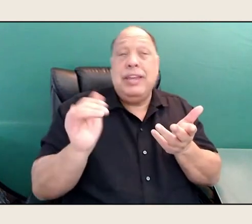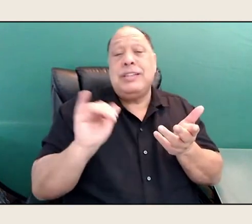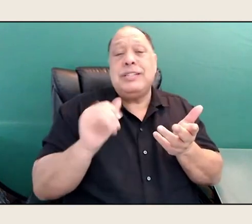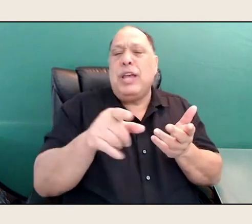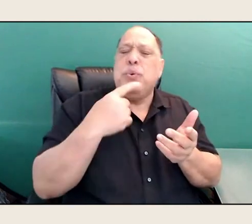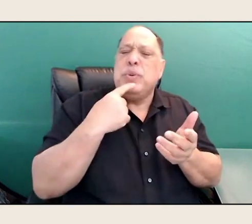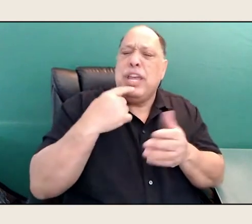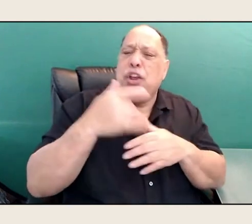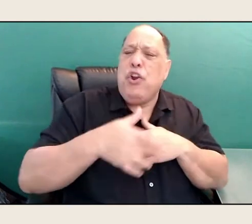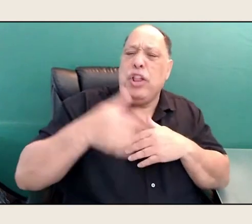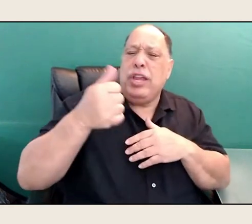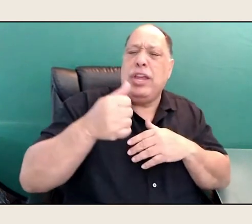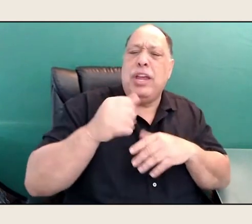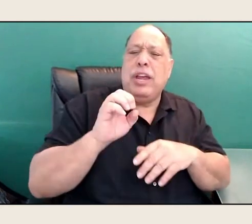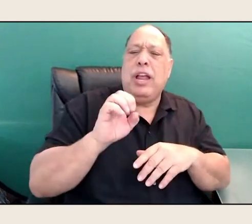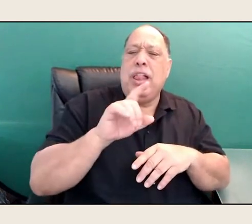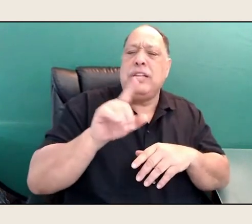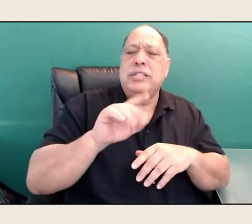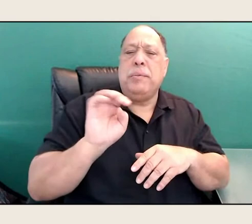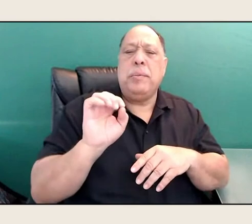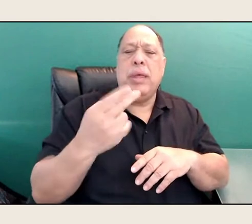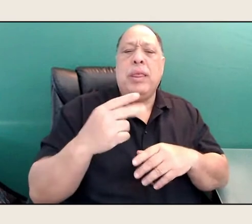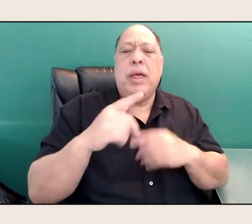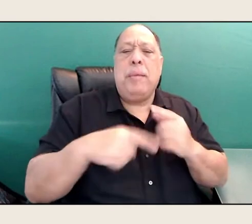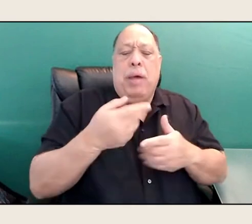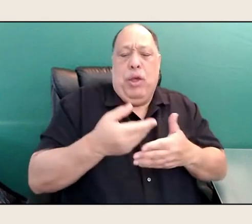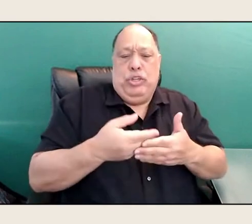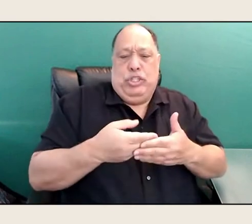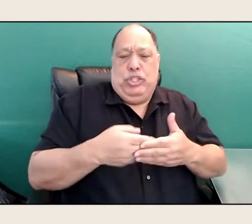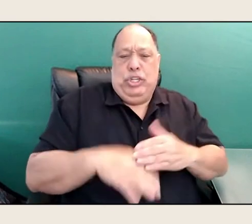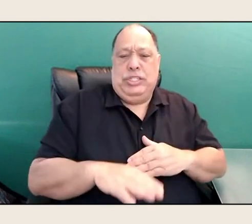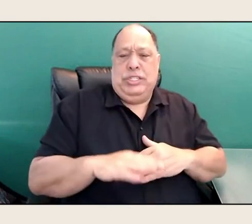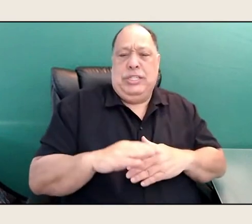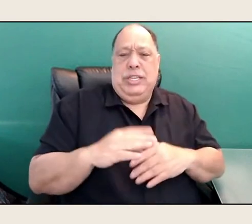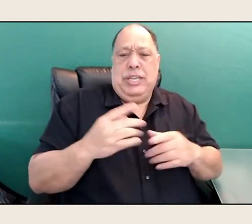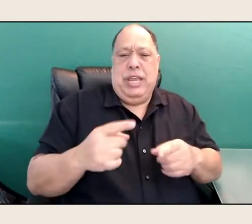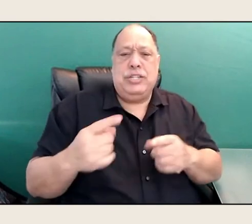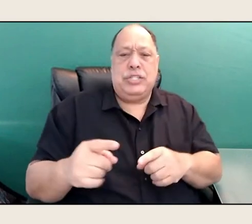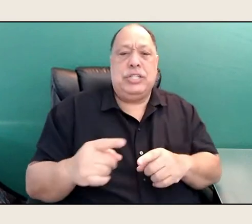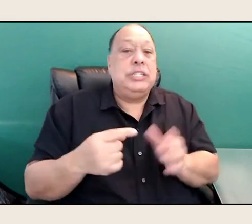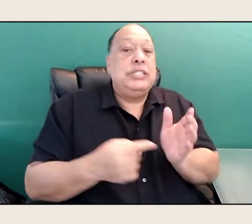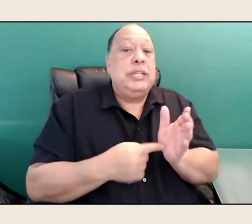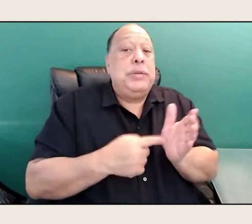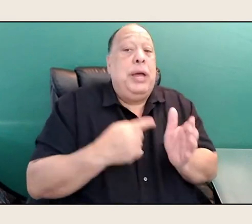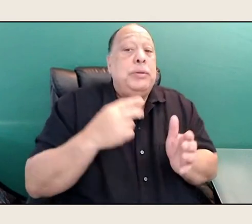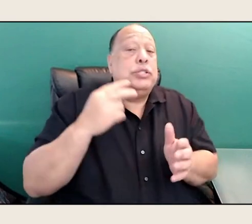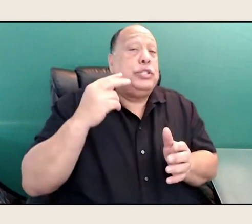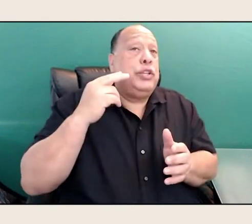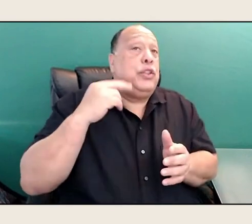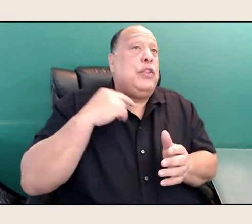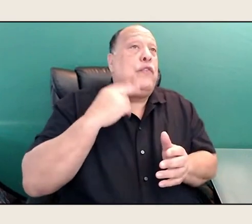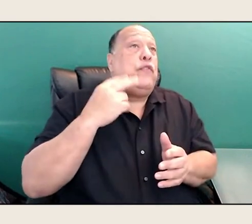Elizabeth, about gestation. Sometimes the voice comes and drags you away, like me.